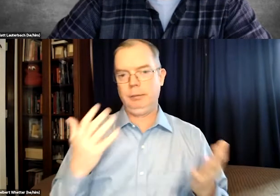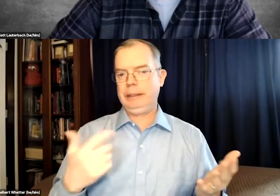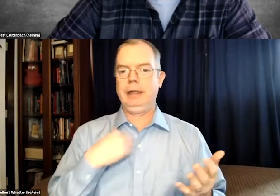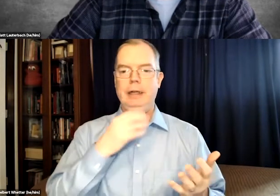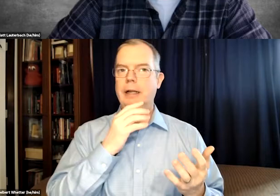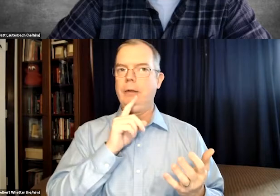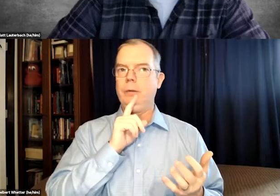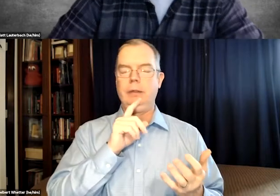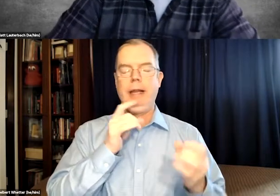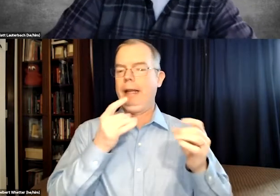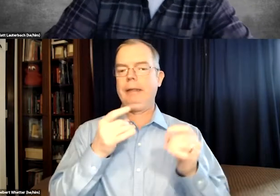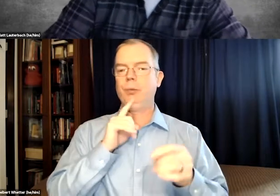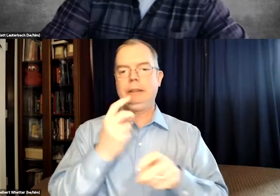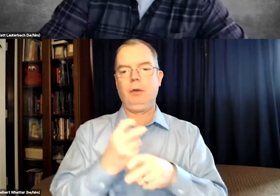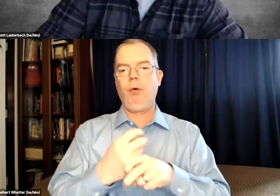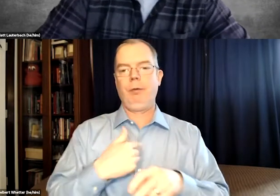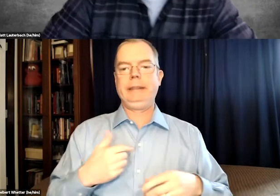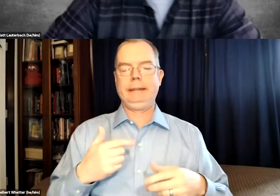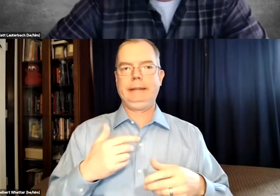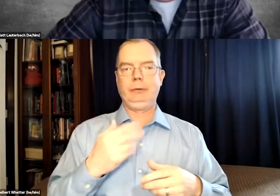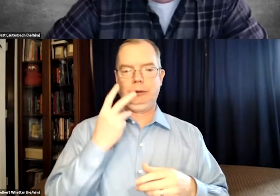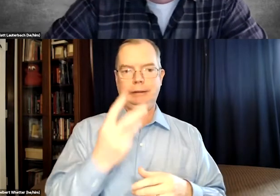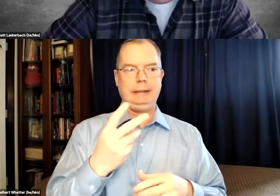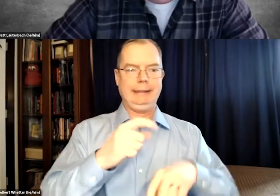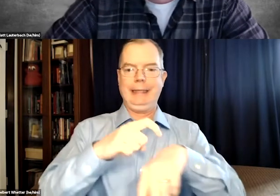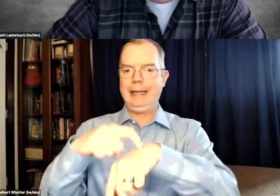I love comedy and it's really hard for me